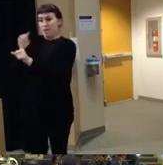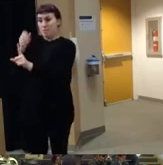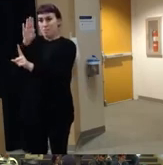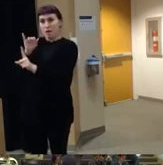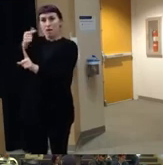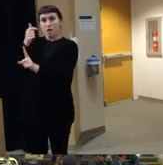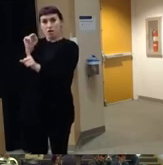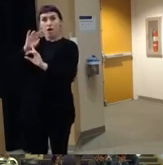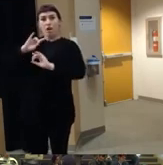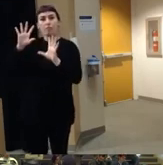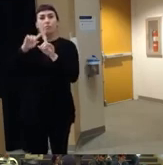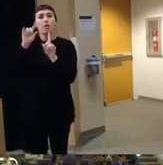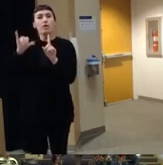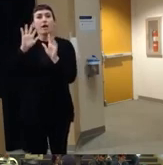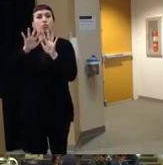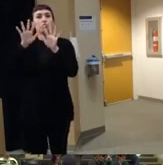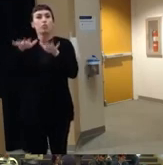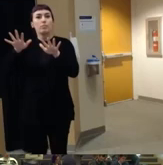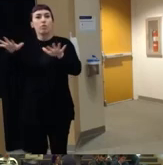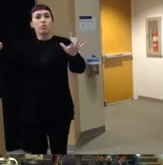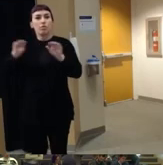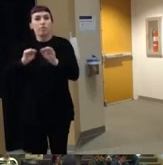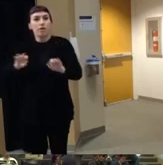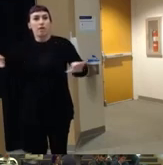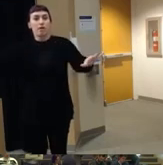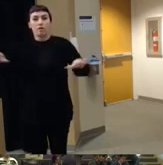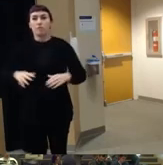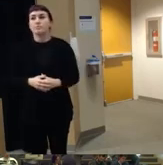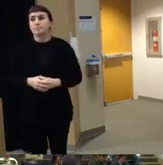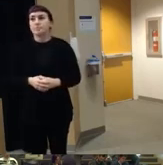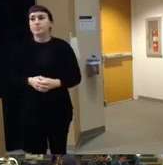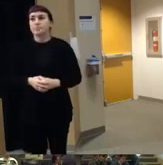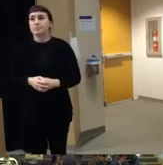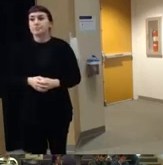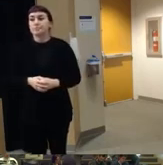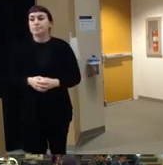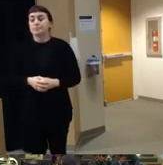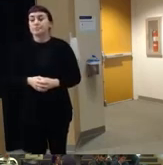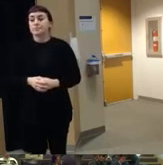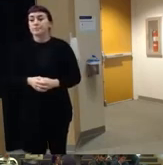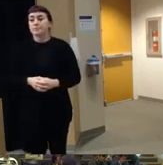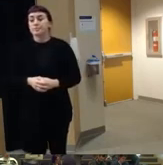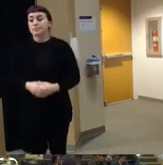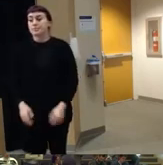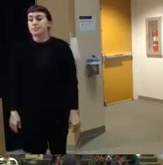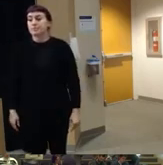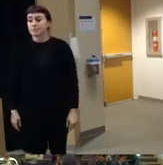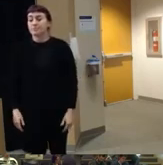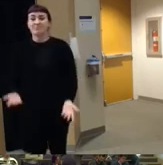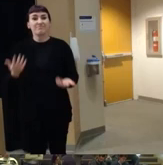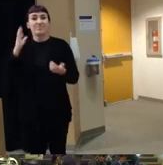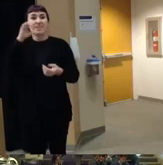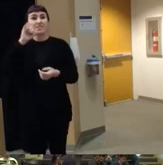but it's kind of again that ripple effect um and the just kind of the uh I guess trauma that that